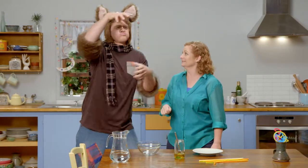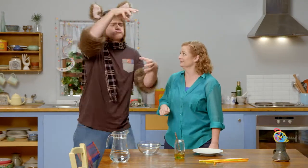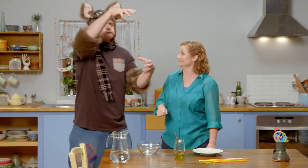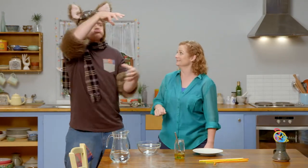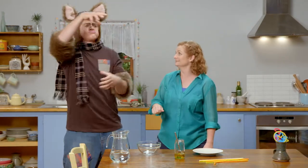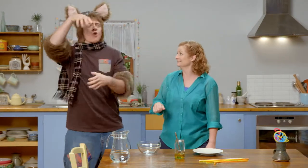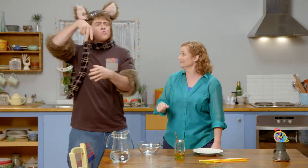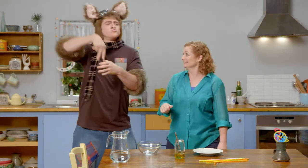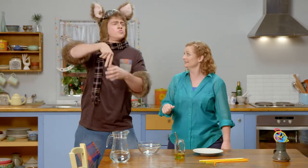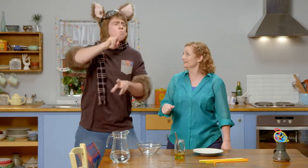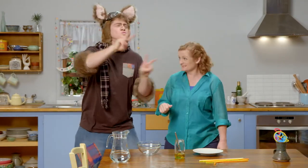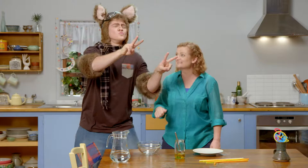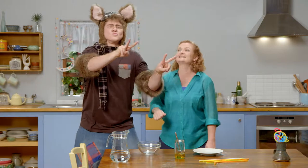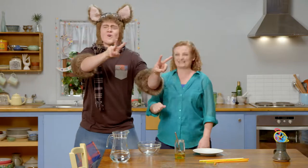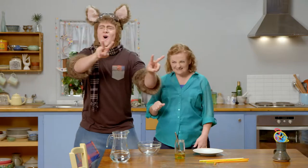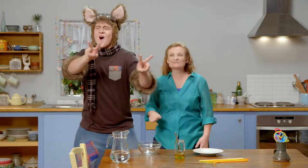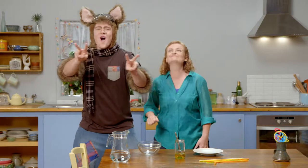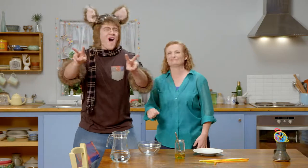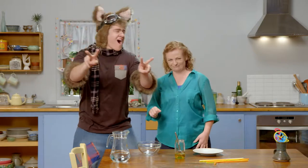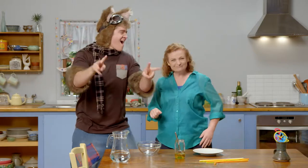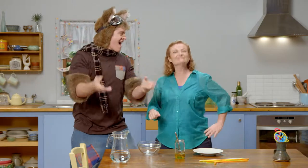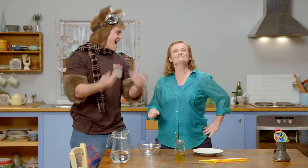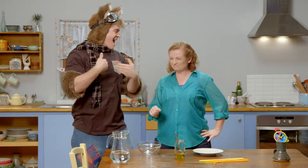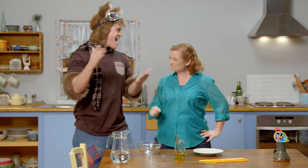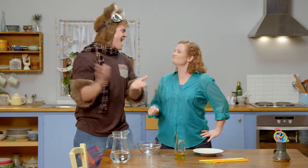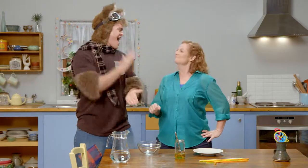and the beautiful view, and that will make me feel happy again.